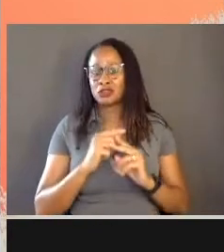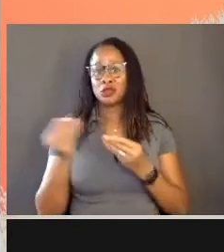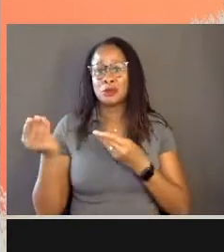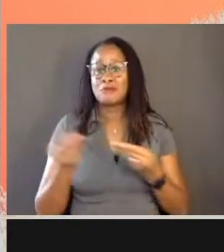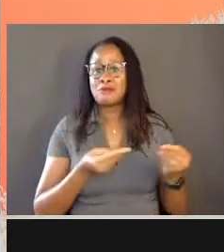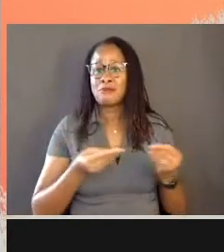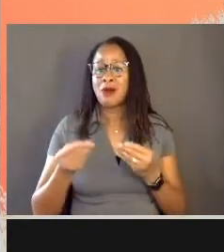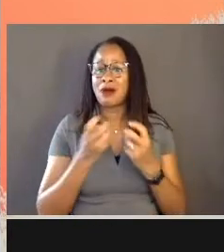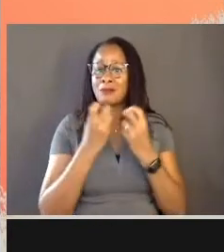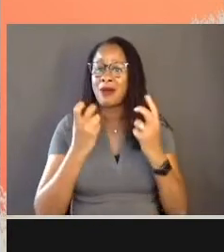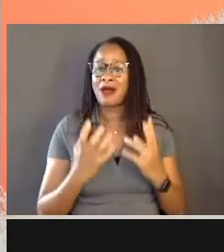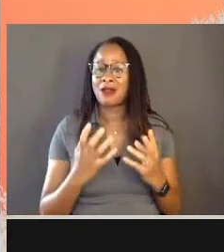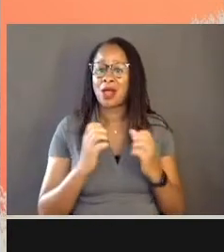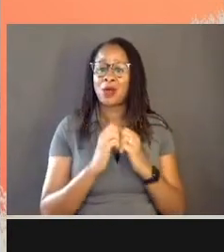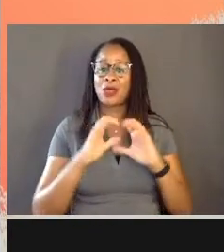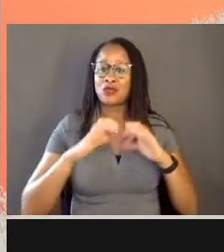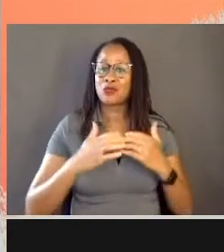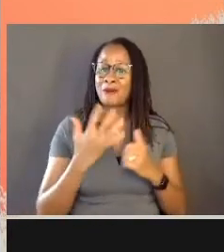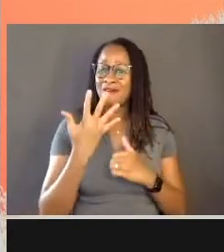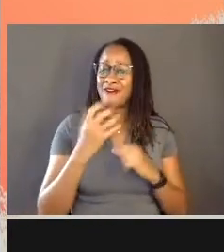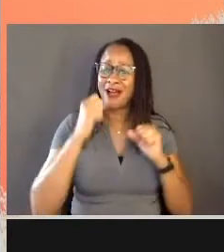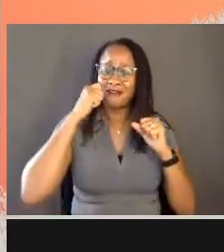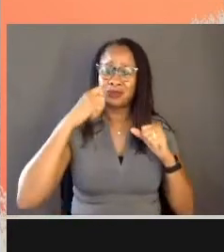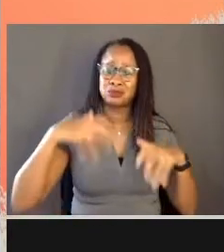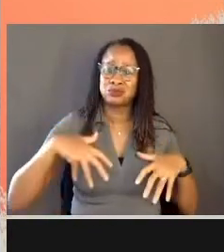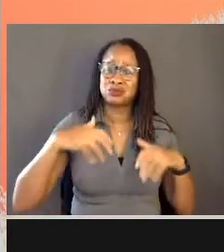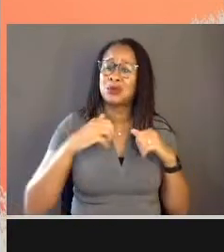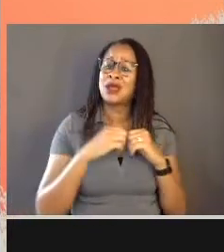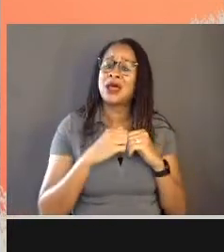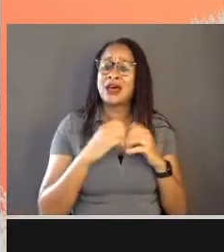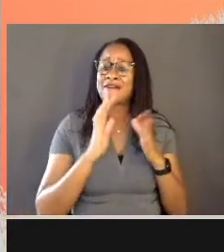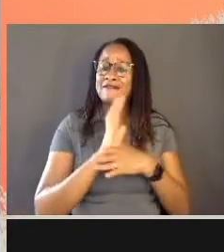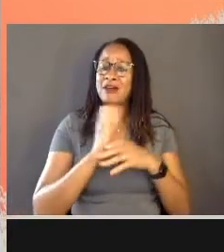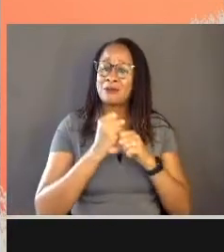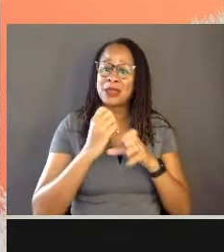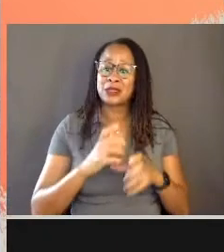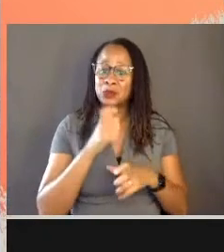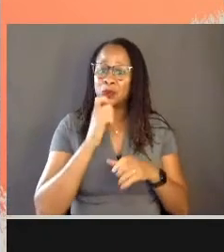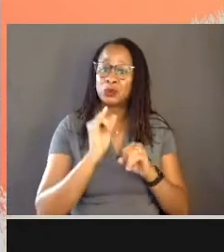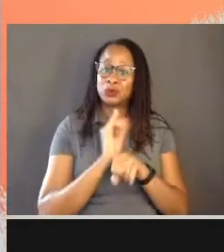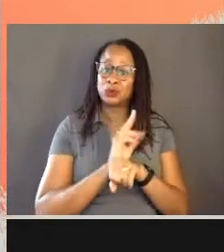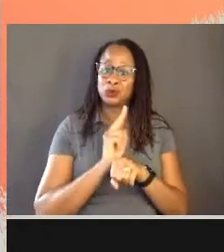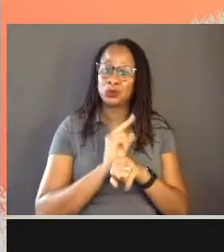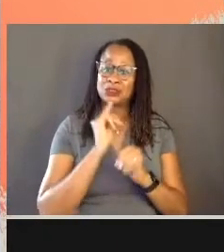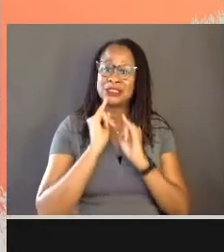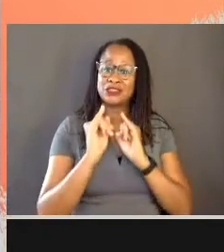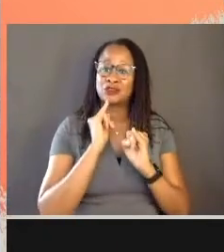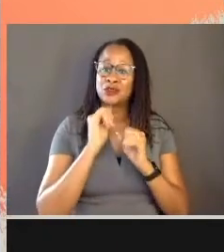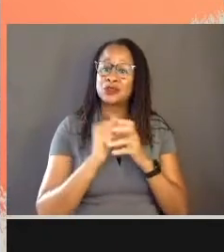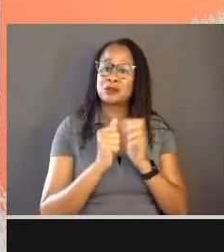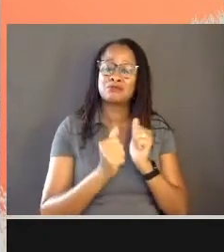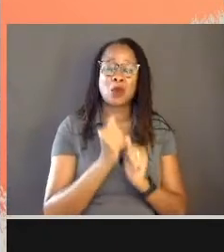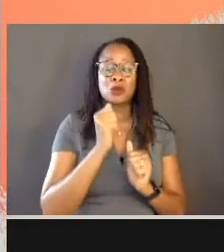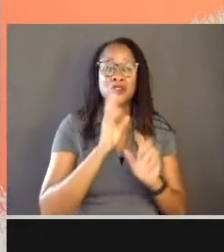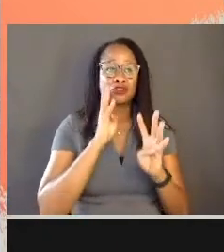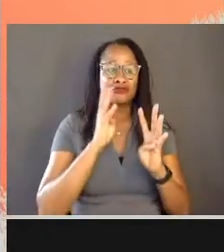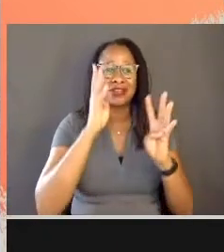with this group of five exceptional filmmakers who use interviews in the most creative and compassionate ways